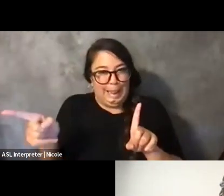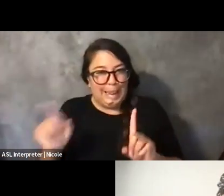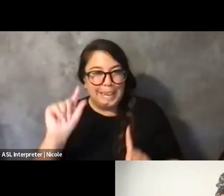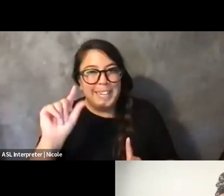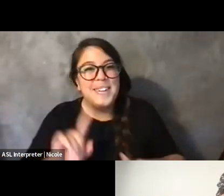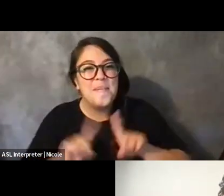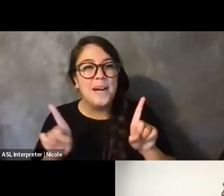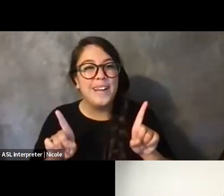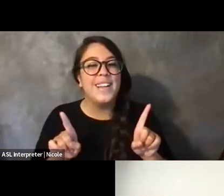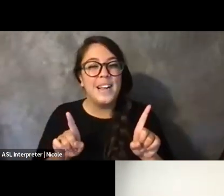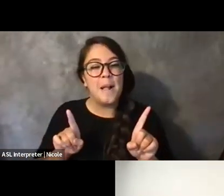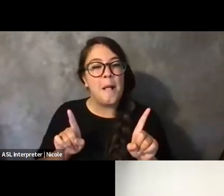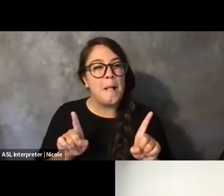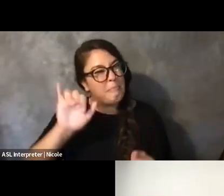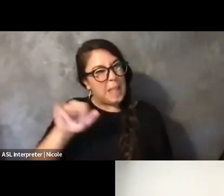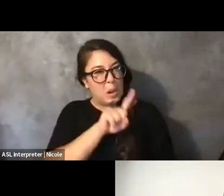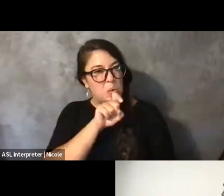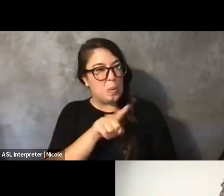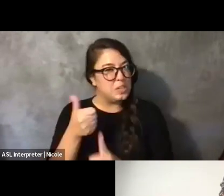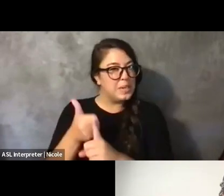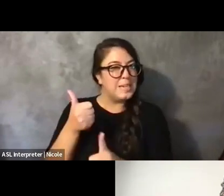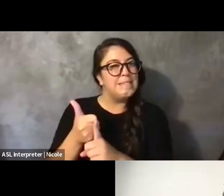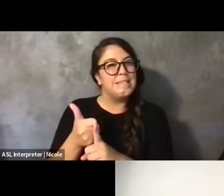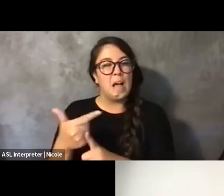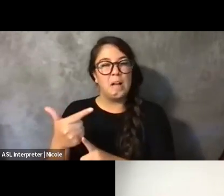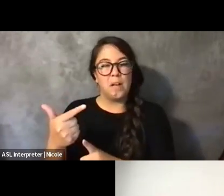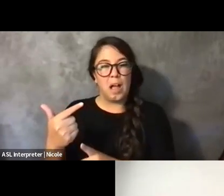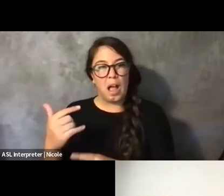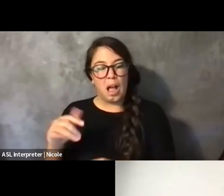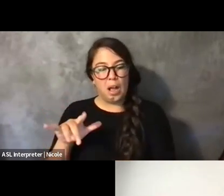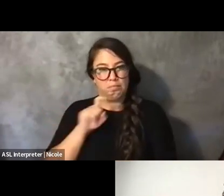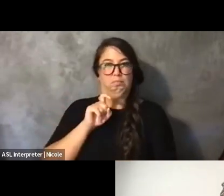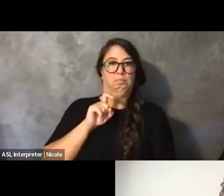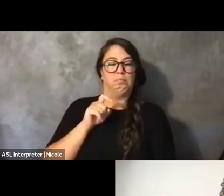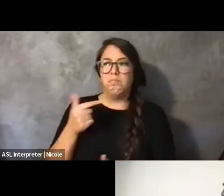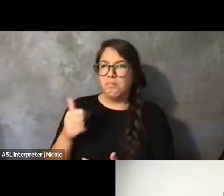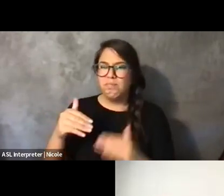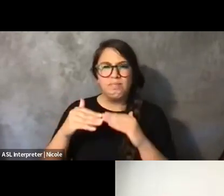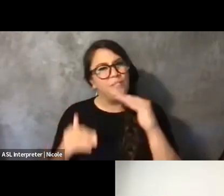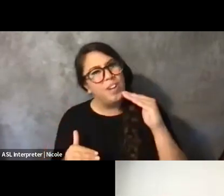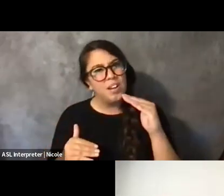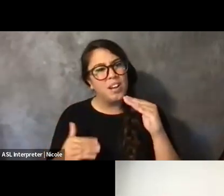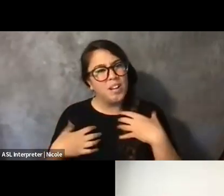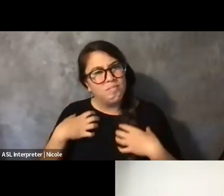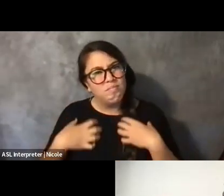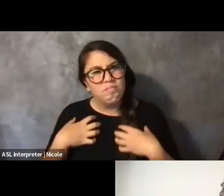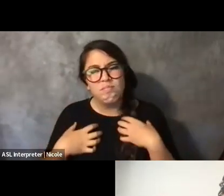But I just feel like the question itself makes me really feel like it's not fair for my fellows